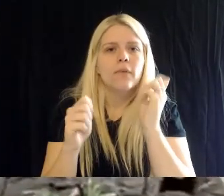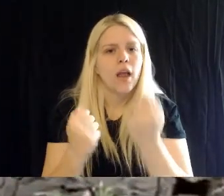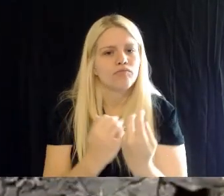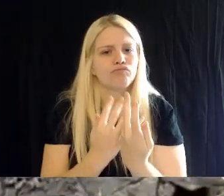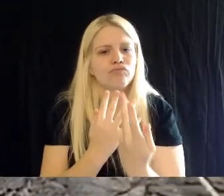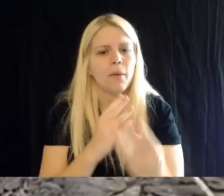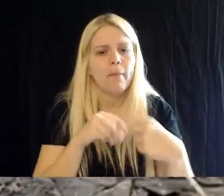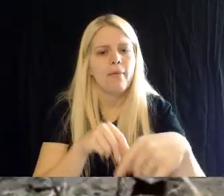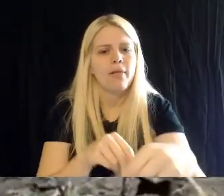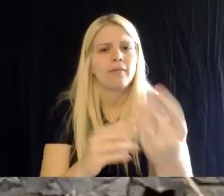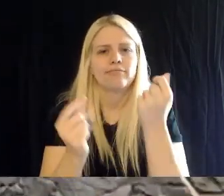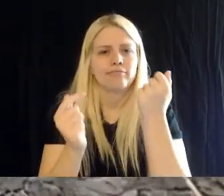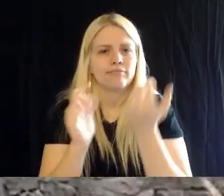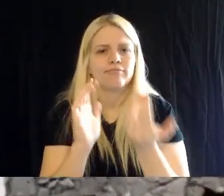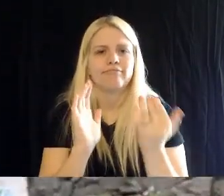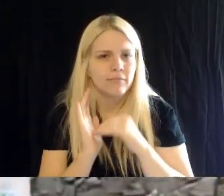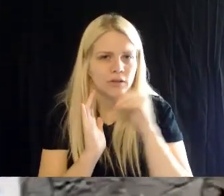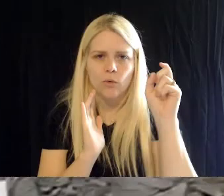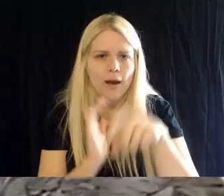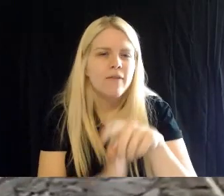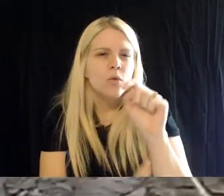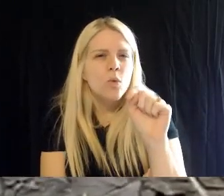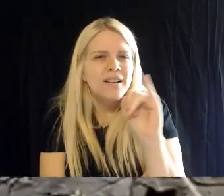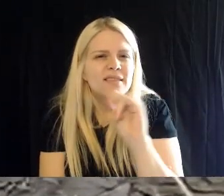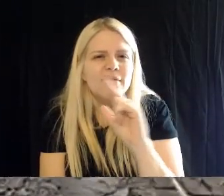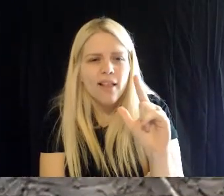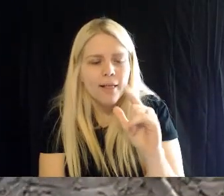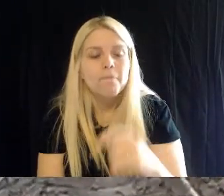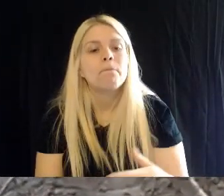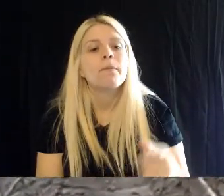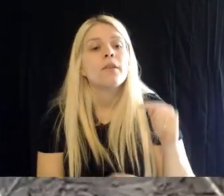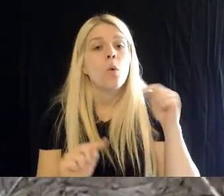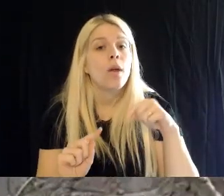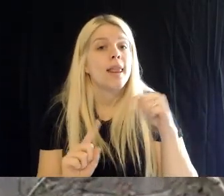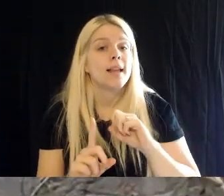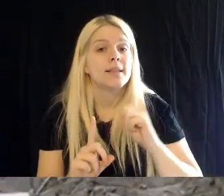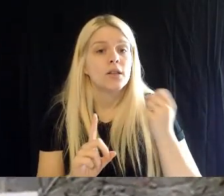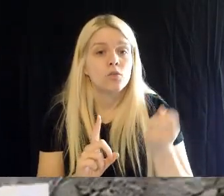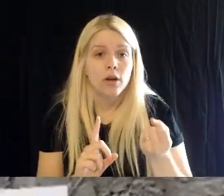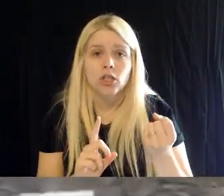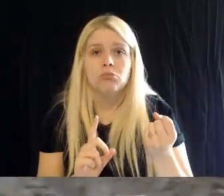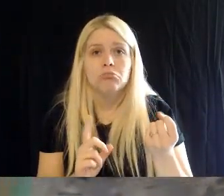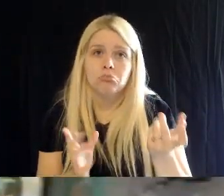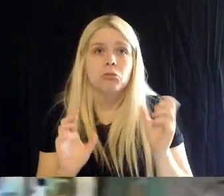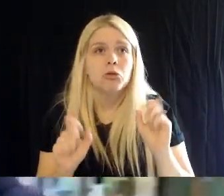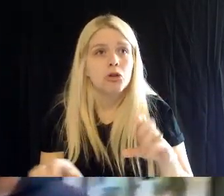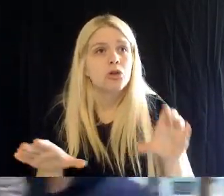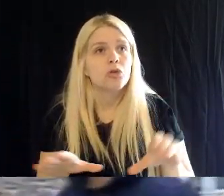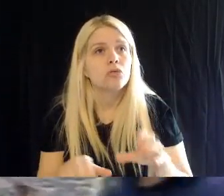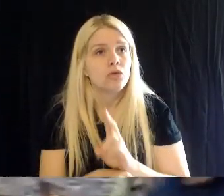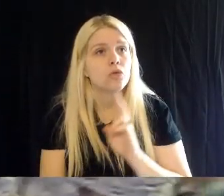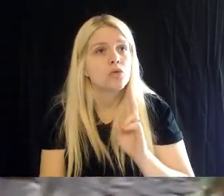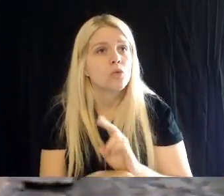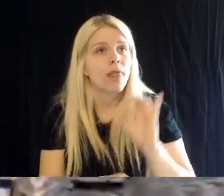techniques could be used in a setting like this. There's also some work being